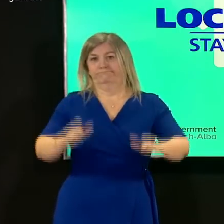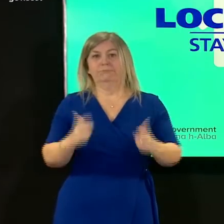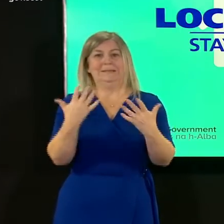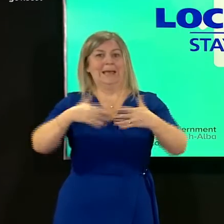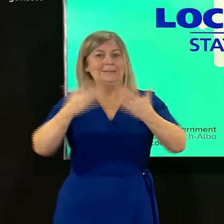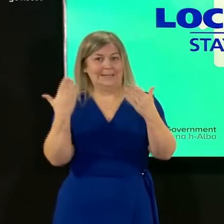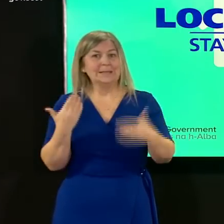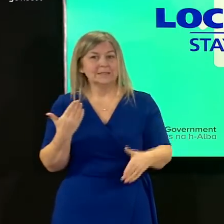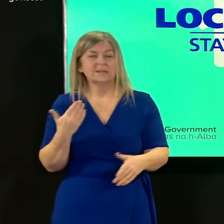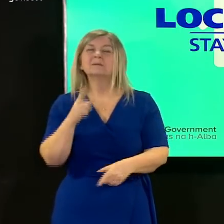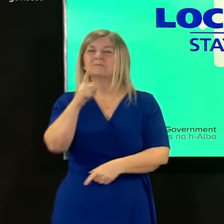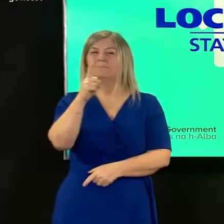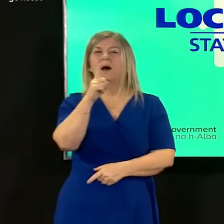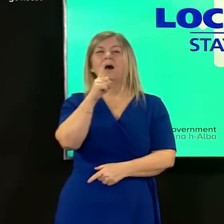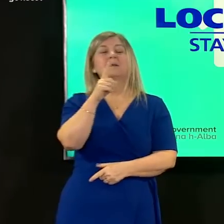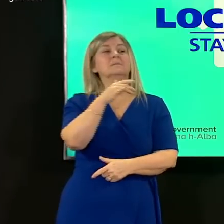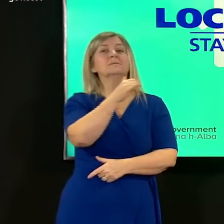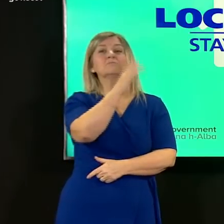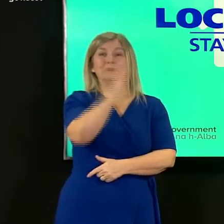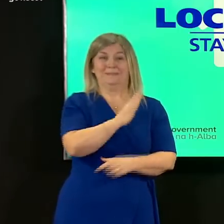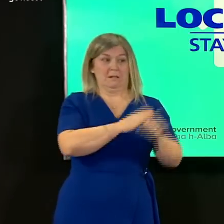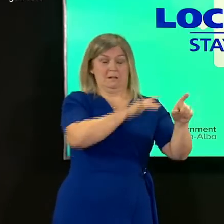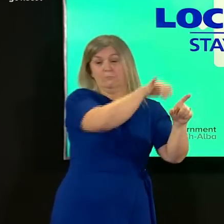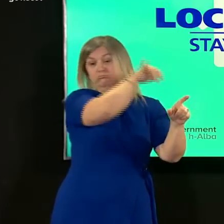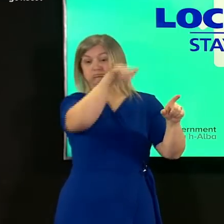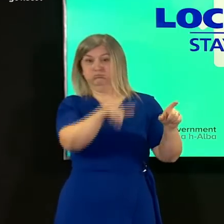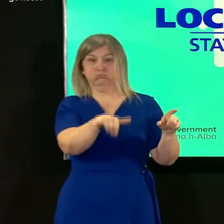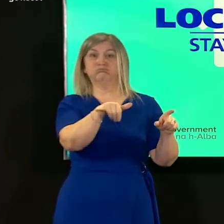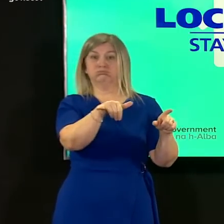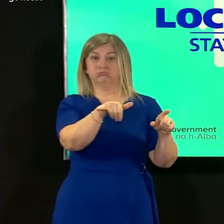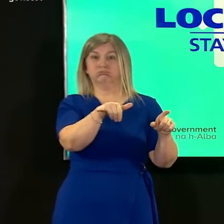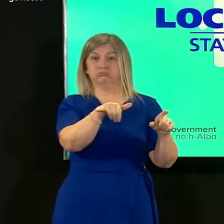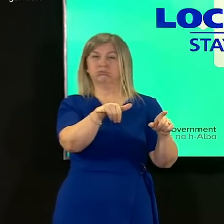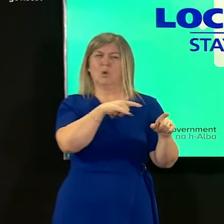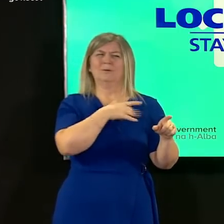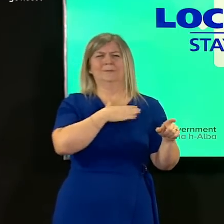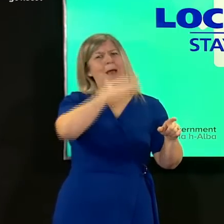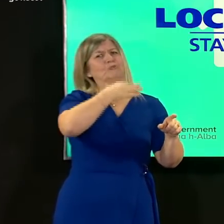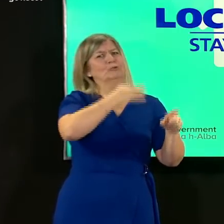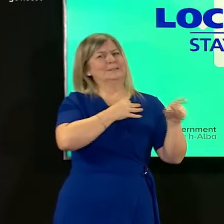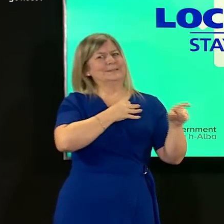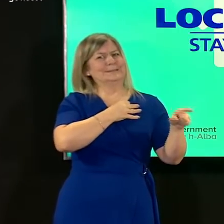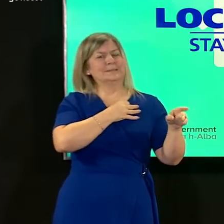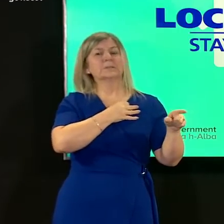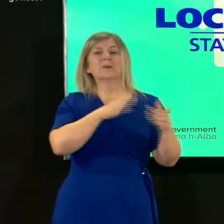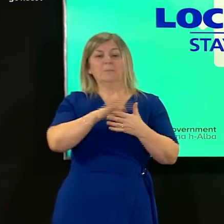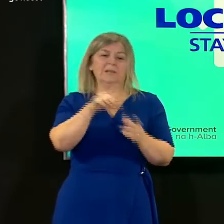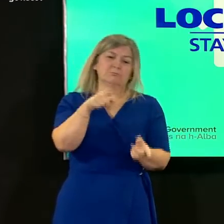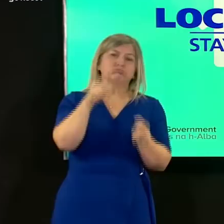from brazil a designated high-risk country their test results were selected for genomic sequencing